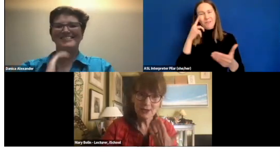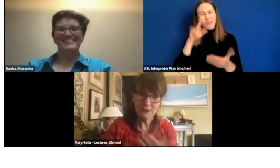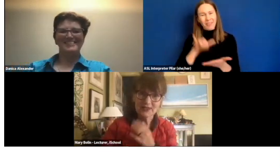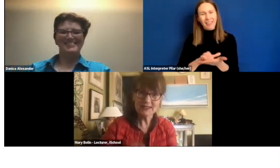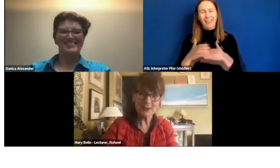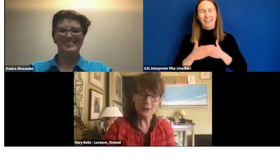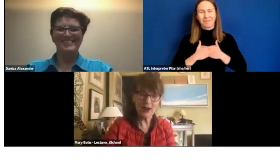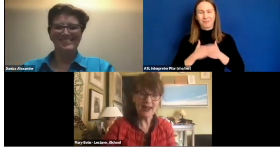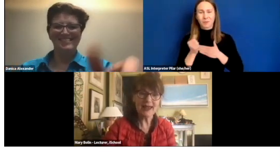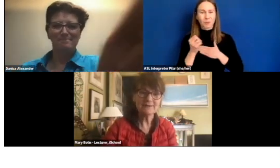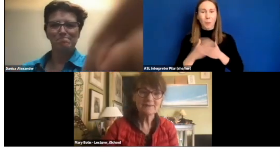So, please, go right ahead.